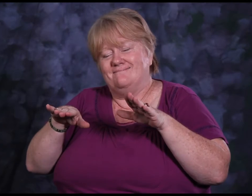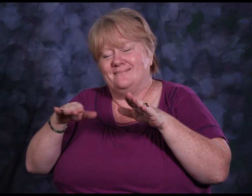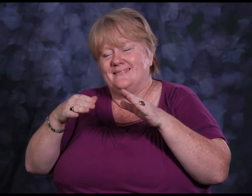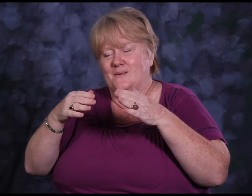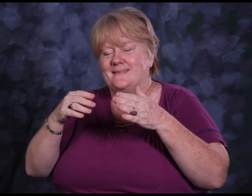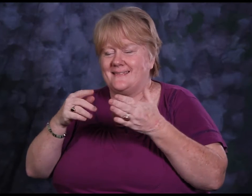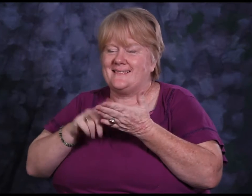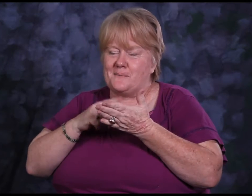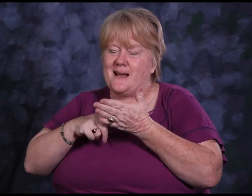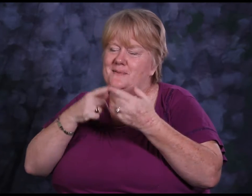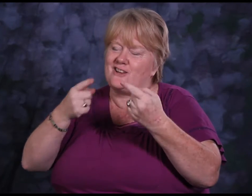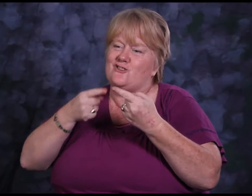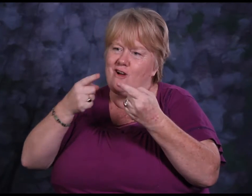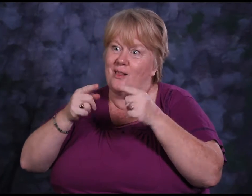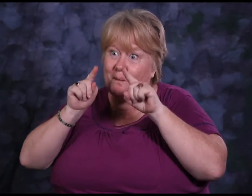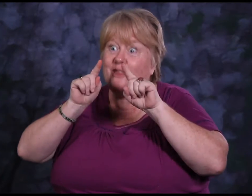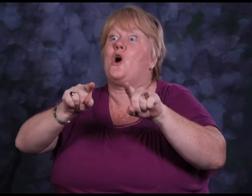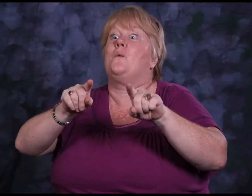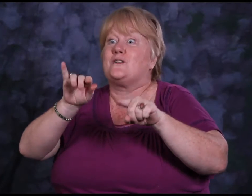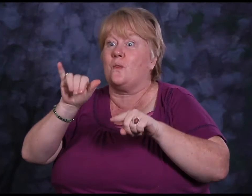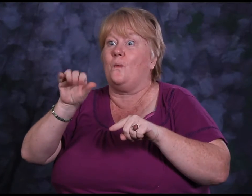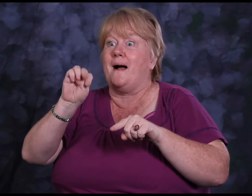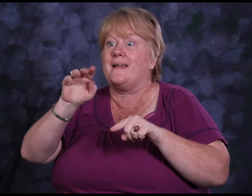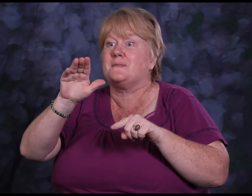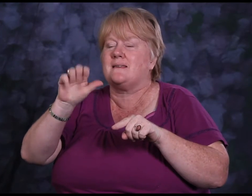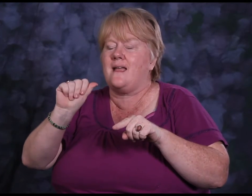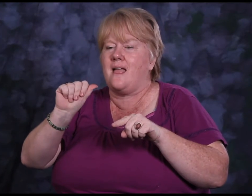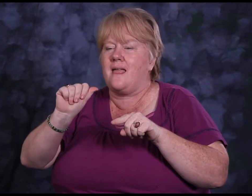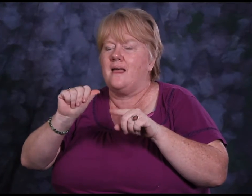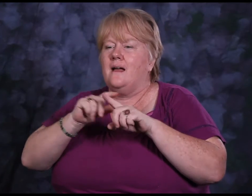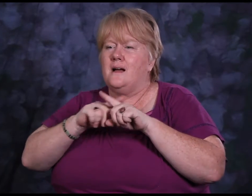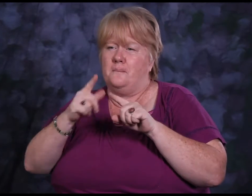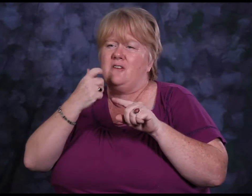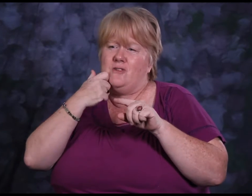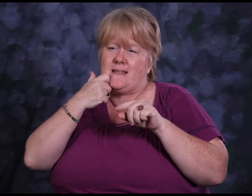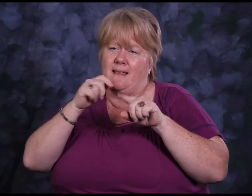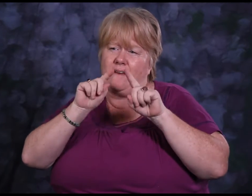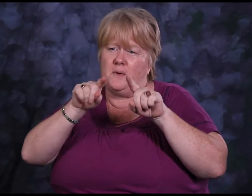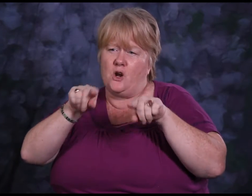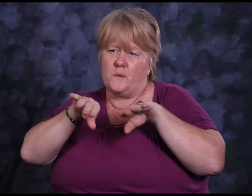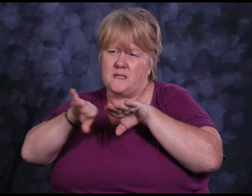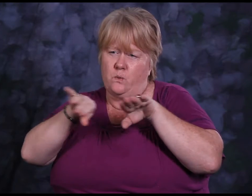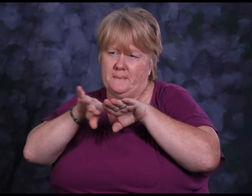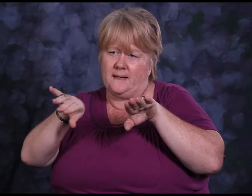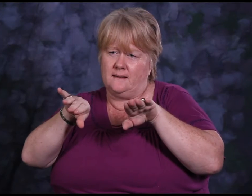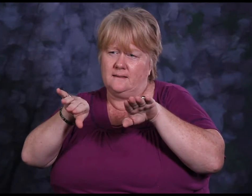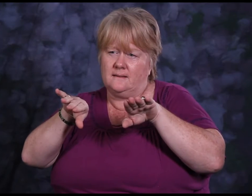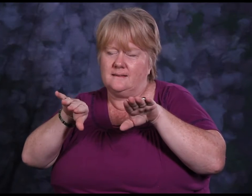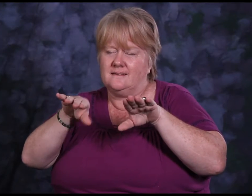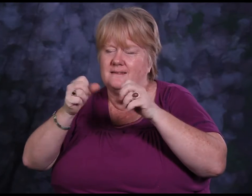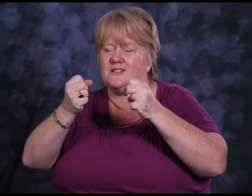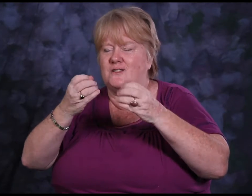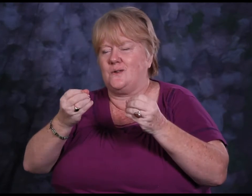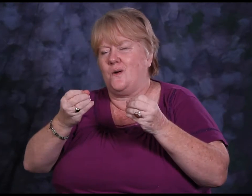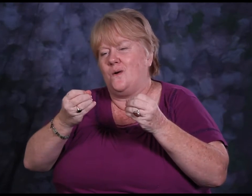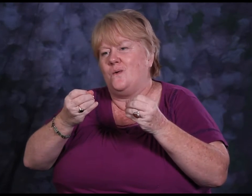I just started swimming, sometimes it's kind of a struggle to get myself to go to the gym, but I started swimming as part of my exercise routine